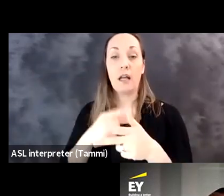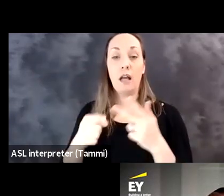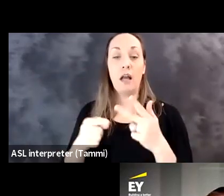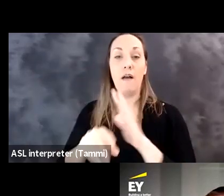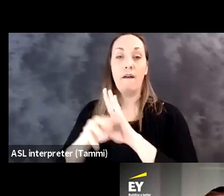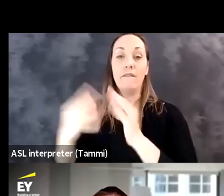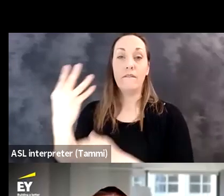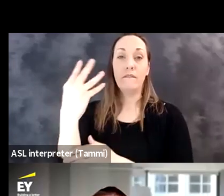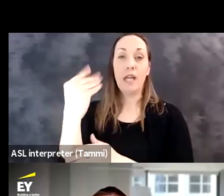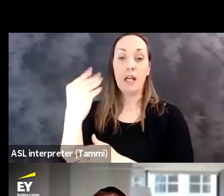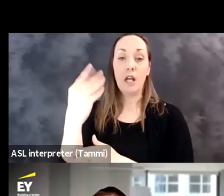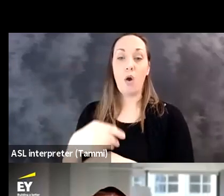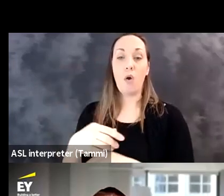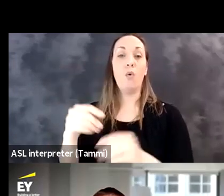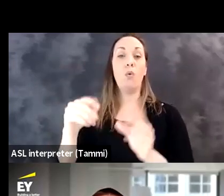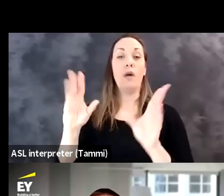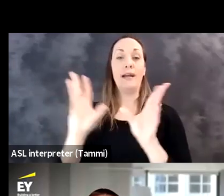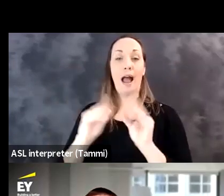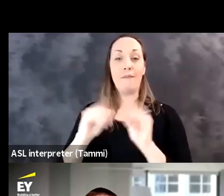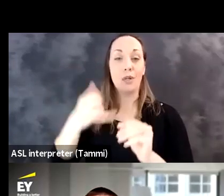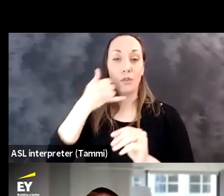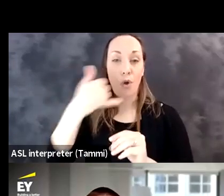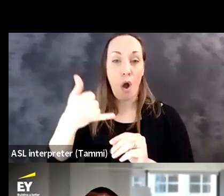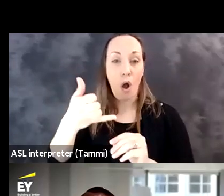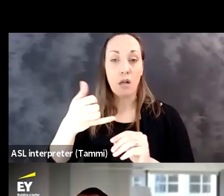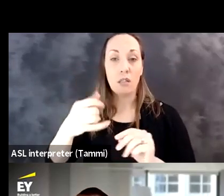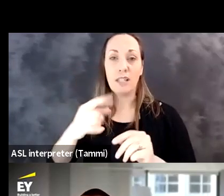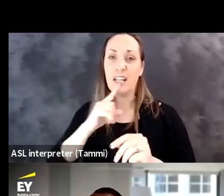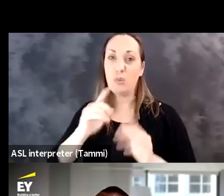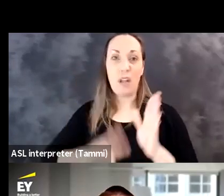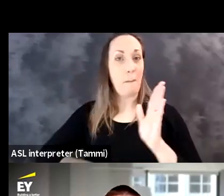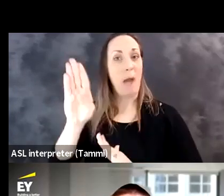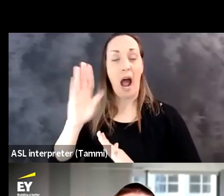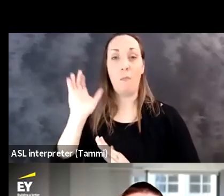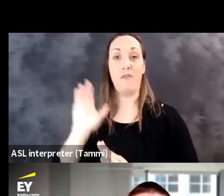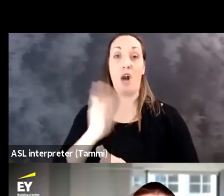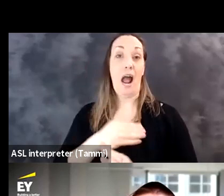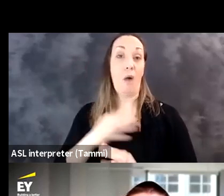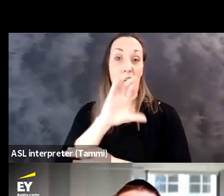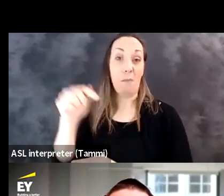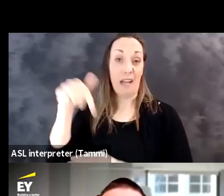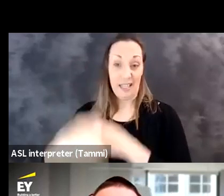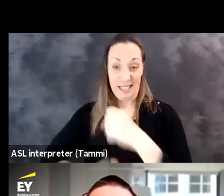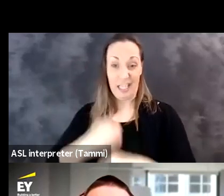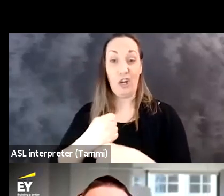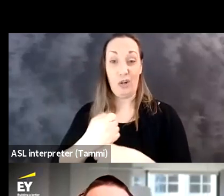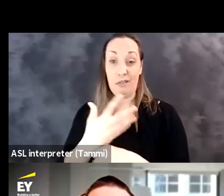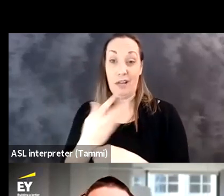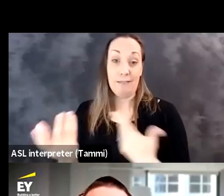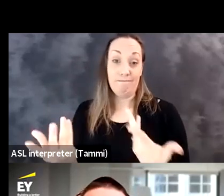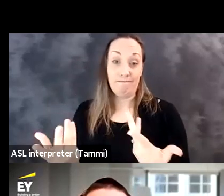and features of that. Captioning, video conference calls, it